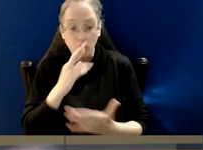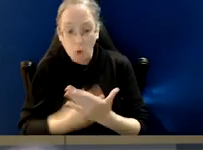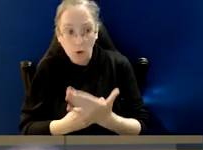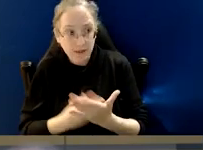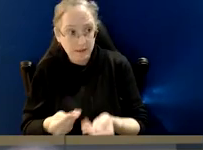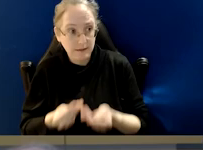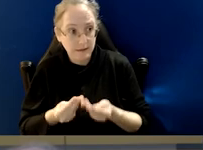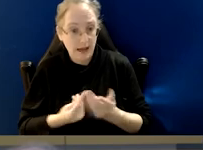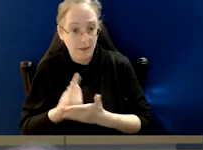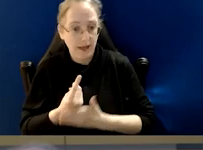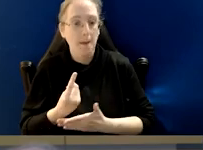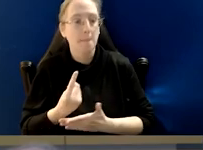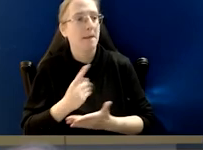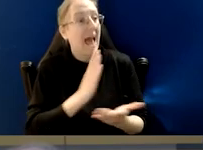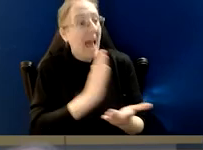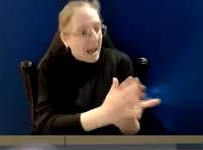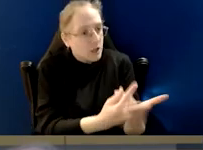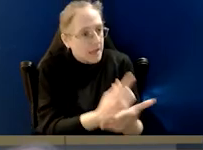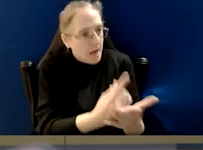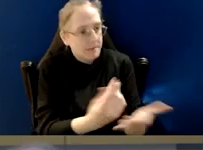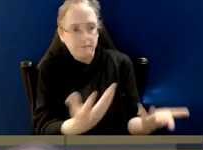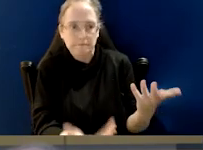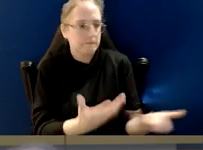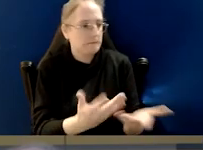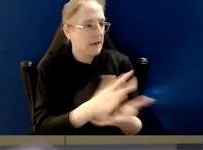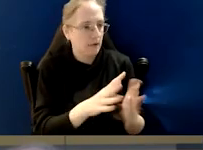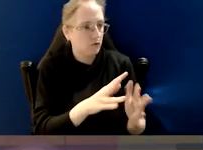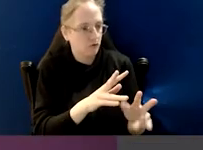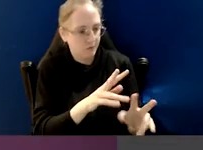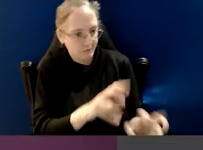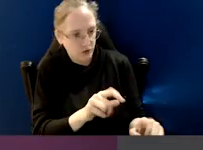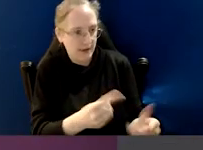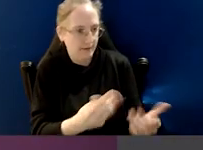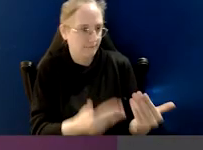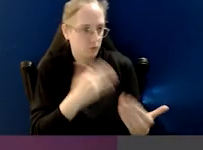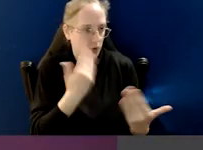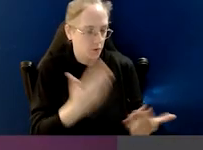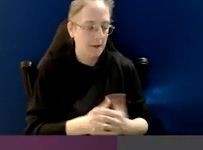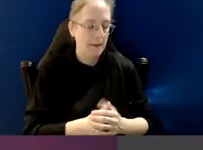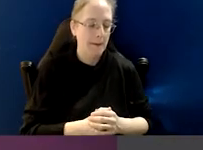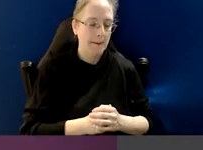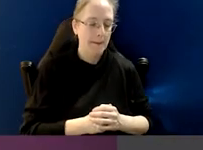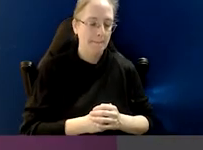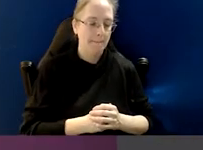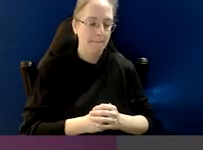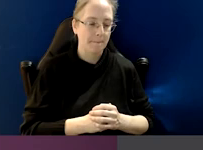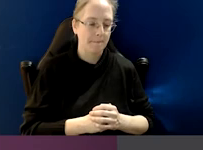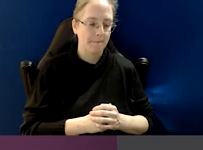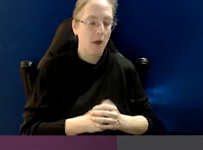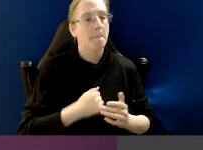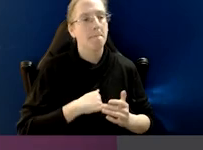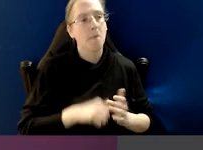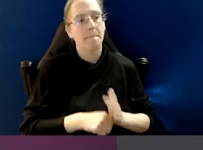But actual, how can we possibly assess that? So my, and this is impressionistic because it must,